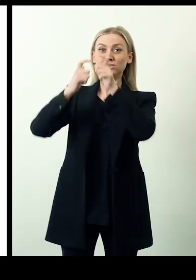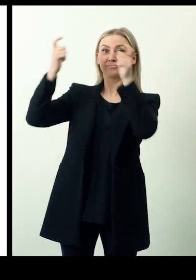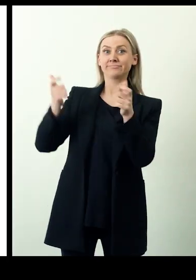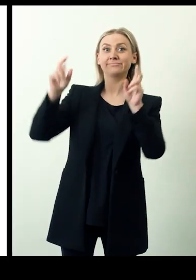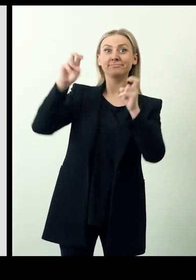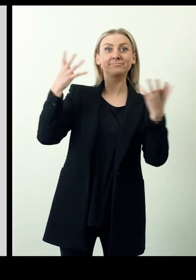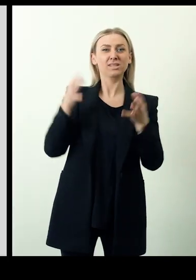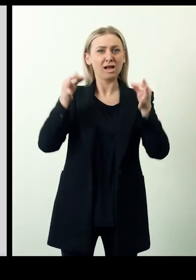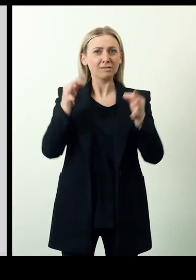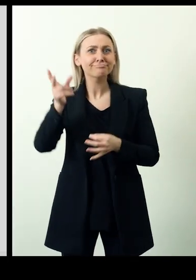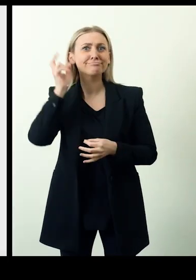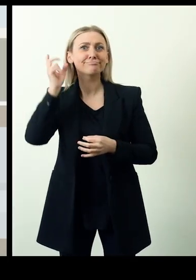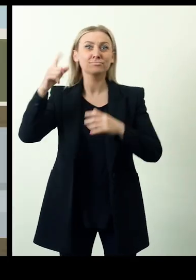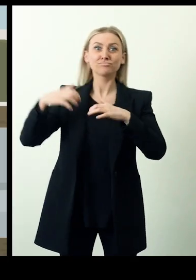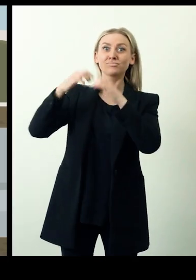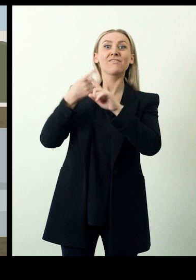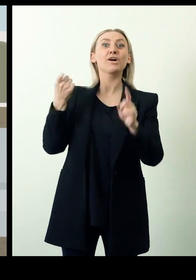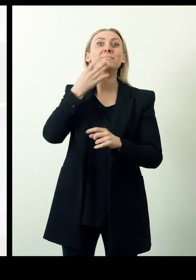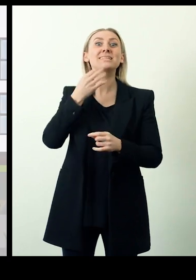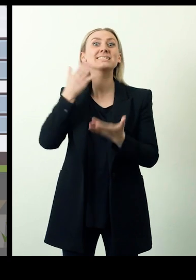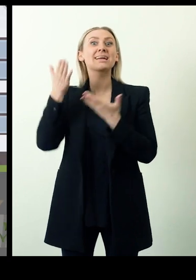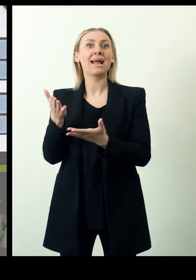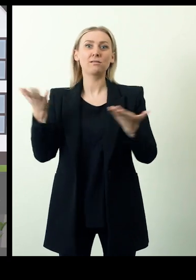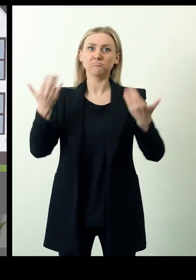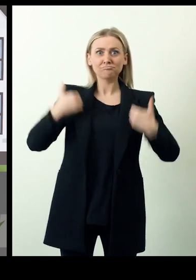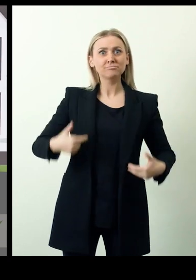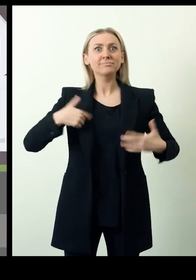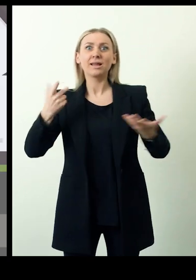RightHear is a startup from Israel that uses beacons as orientation aids.